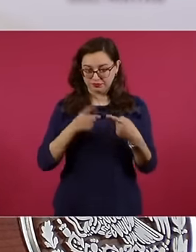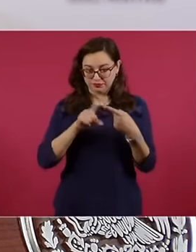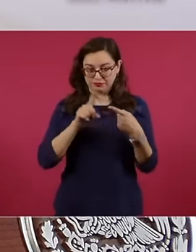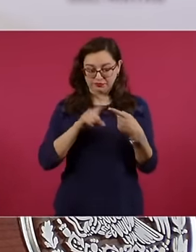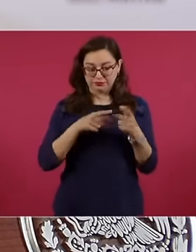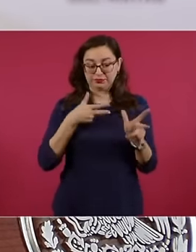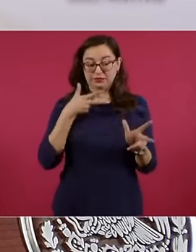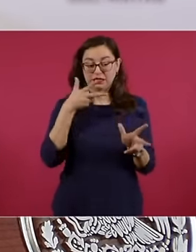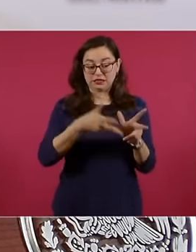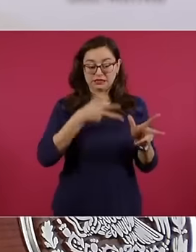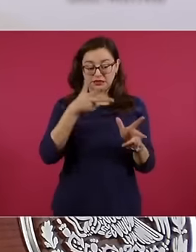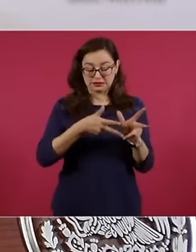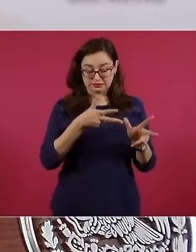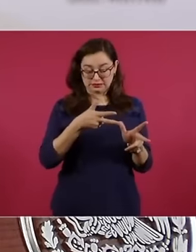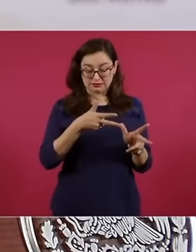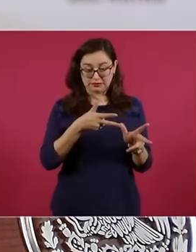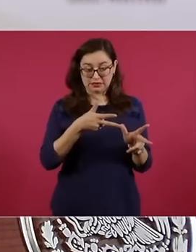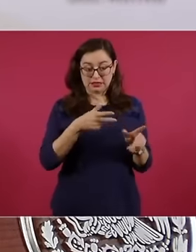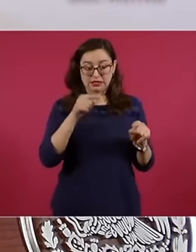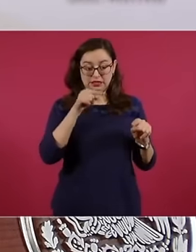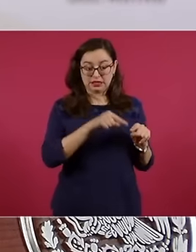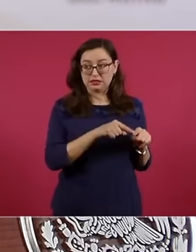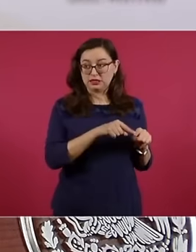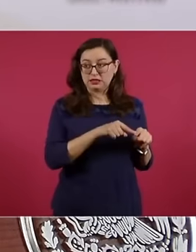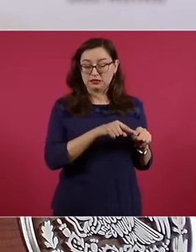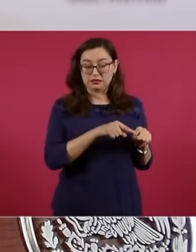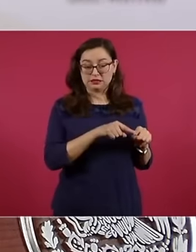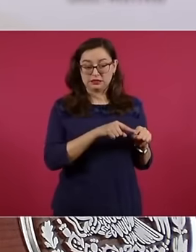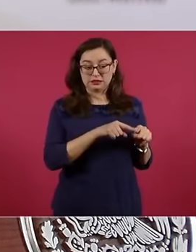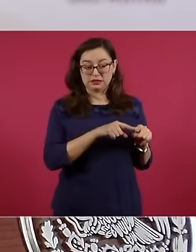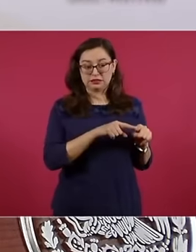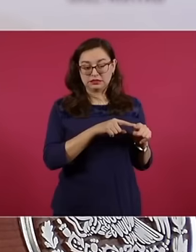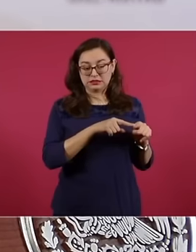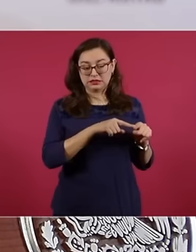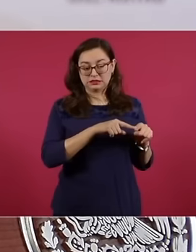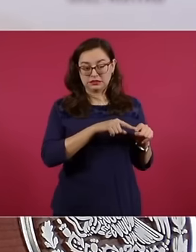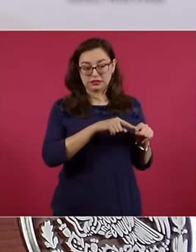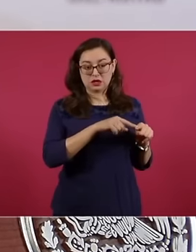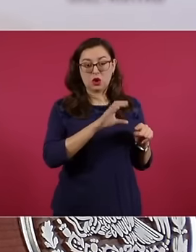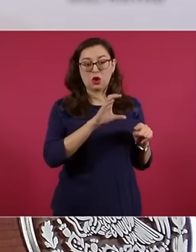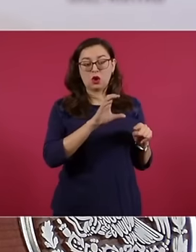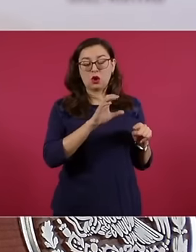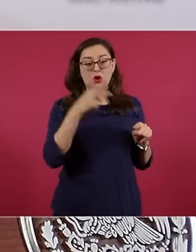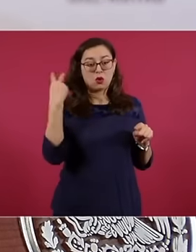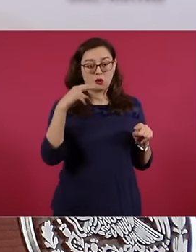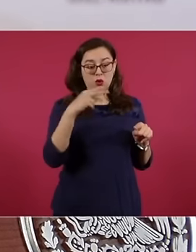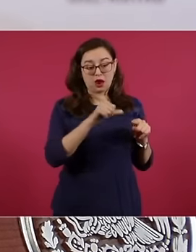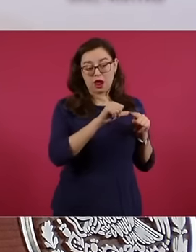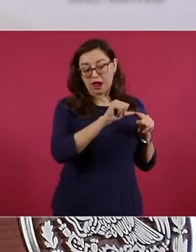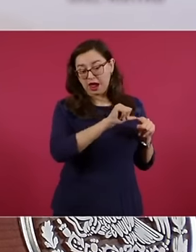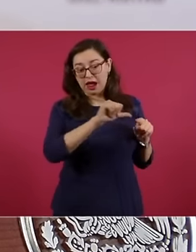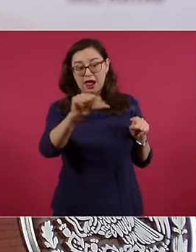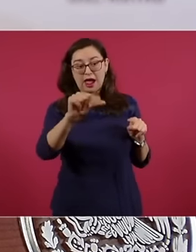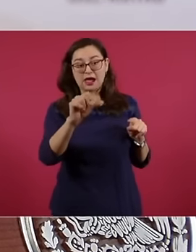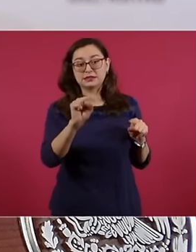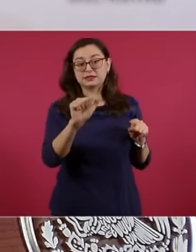line Z is already operating at 100%, which is the one that goes from Cuatzacoalcos to Salin Cruz. since December of